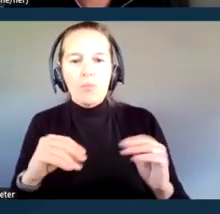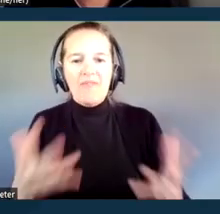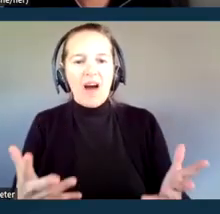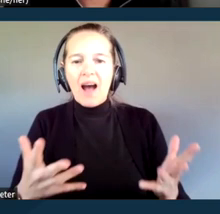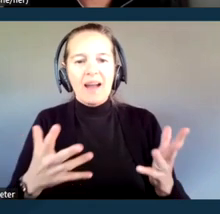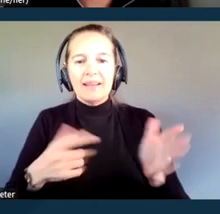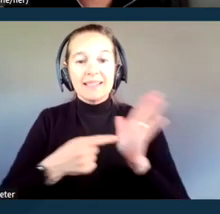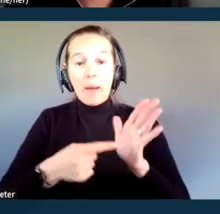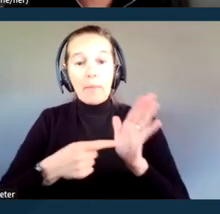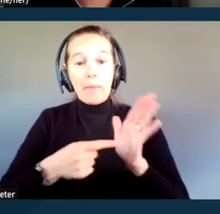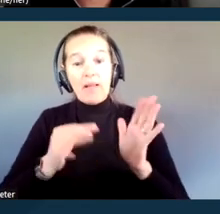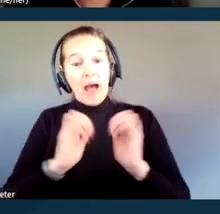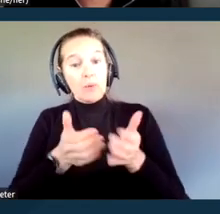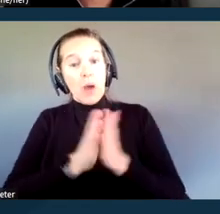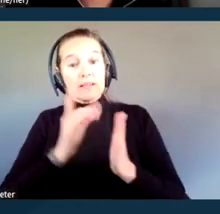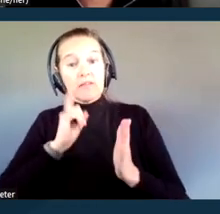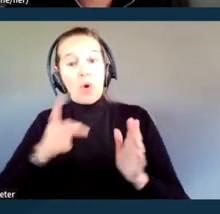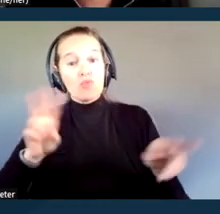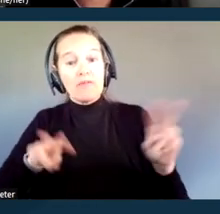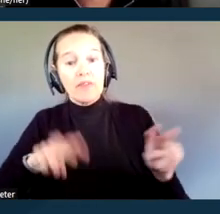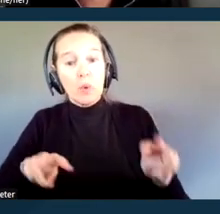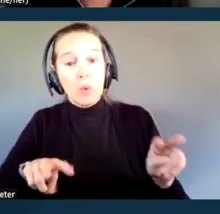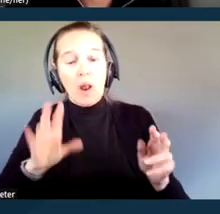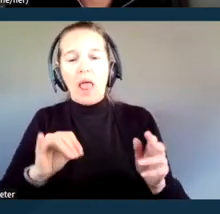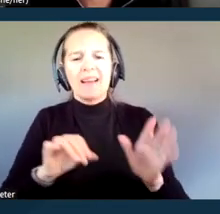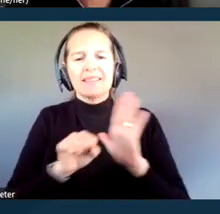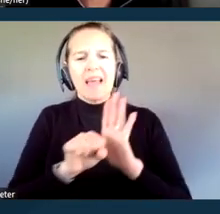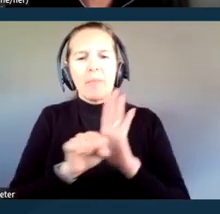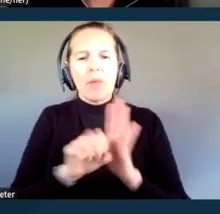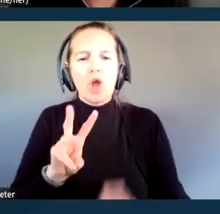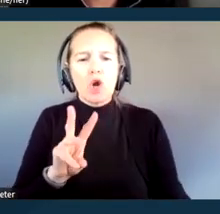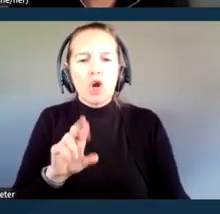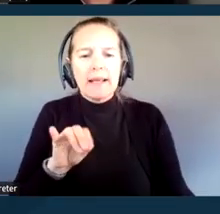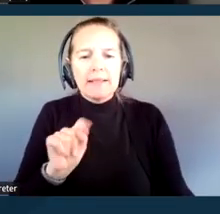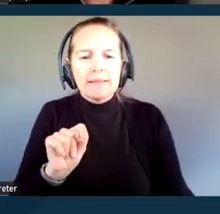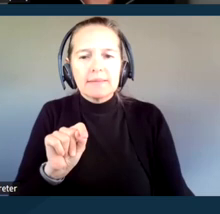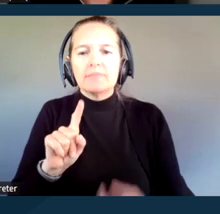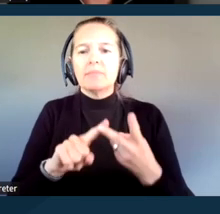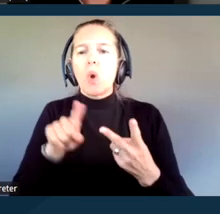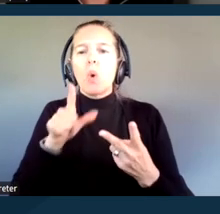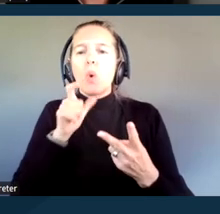a sample letter for asking for review, a sample writ, who can you contact for assistance with writs.